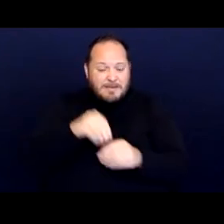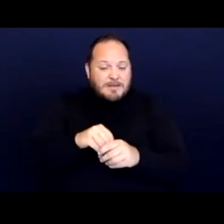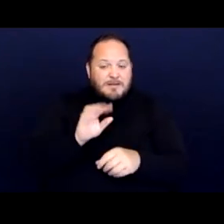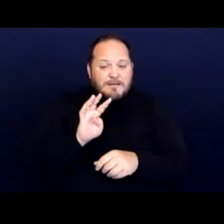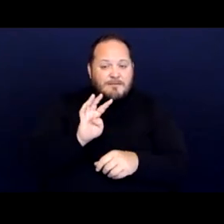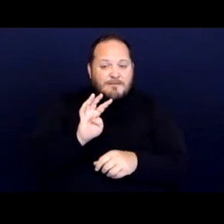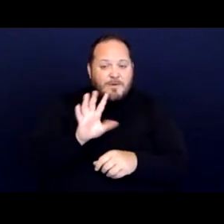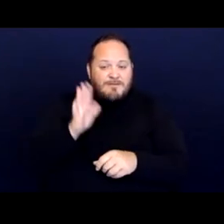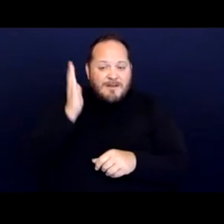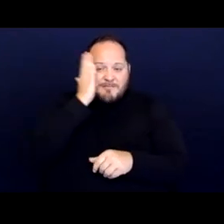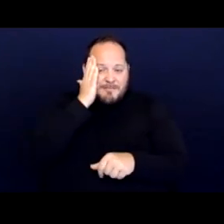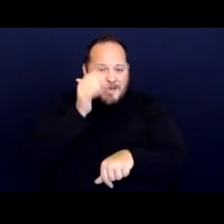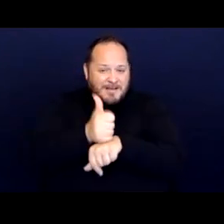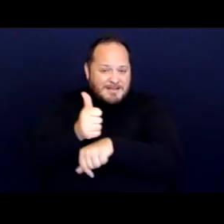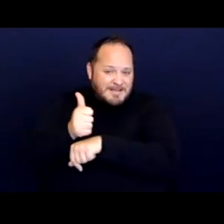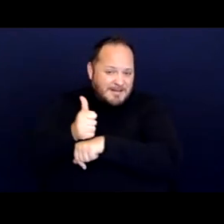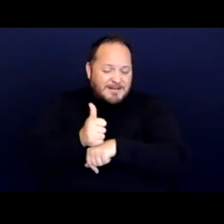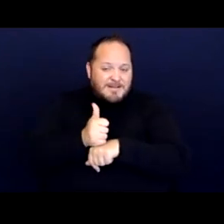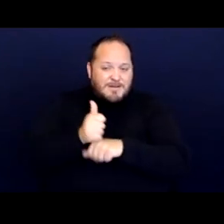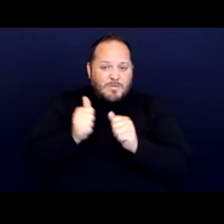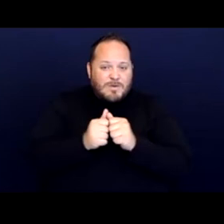that congregate setting with individualized units as well.